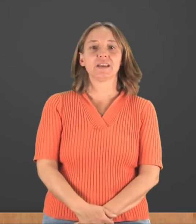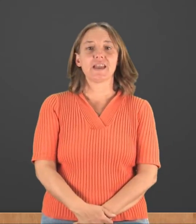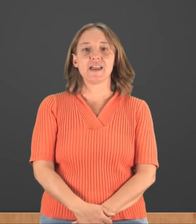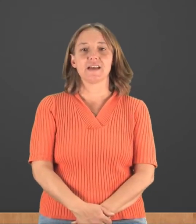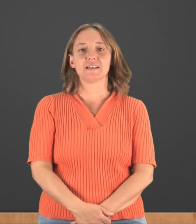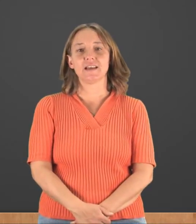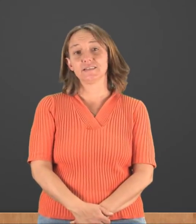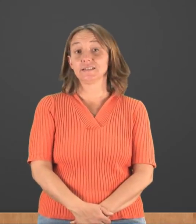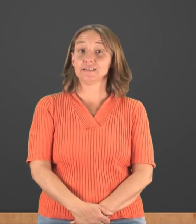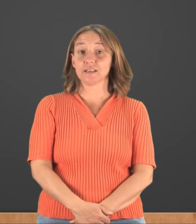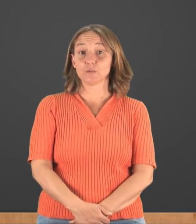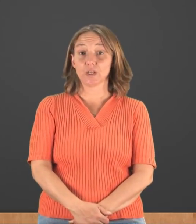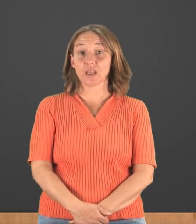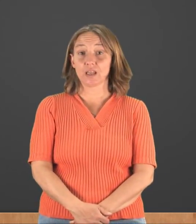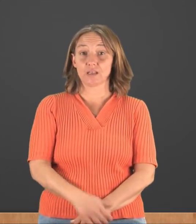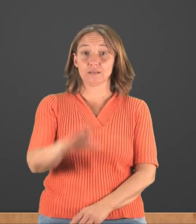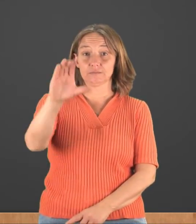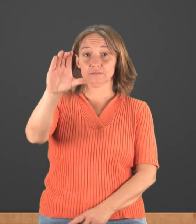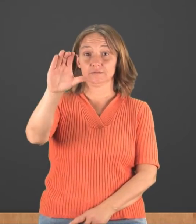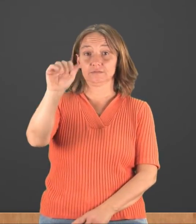Can, as in "Yes we can."